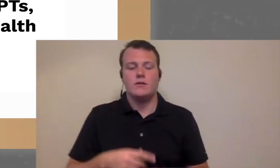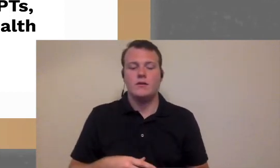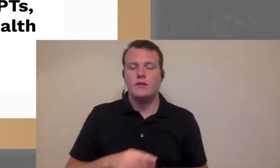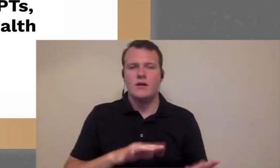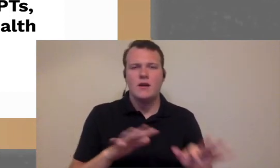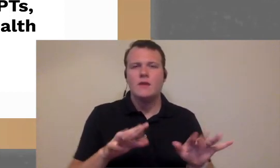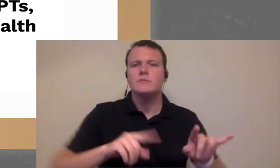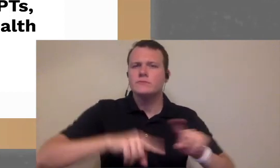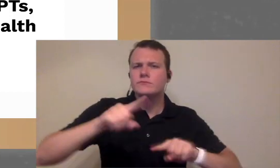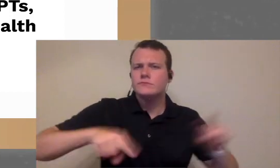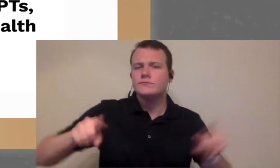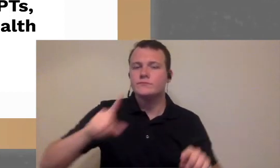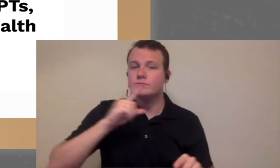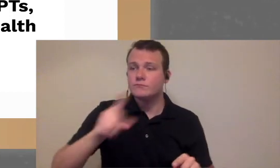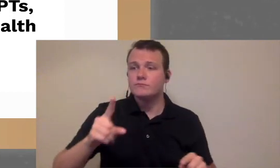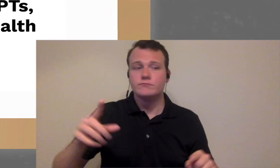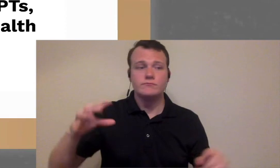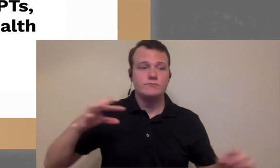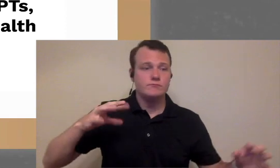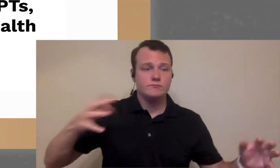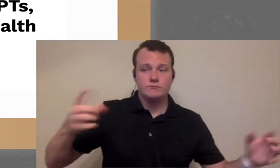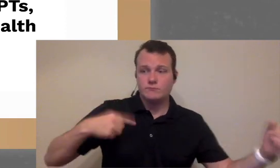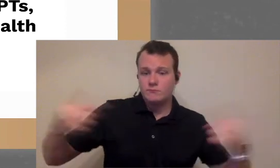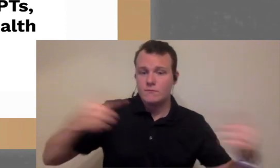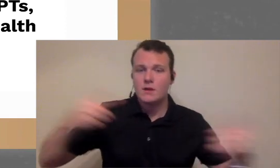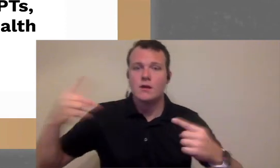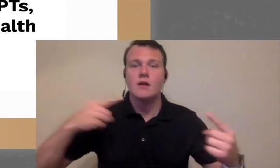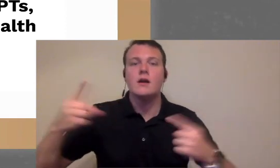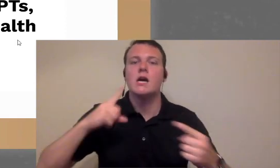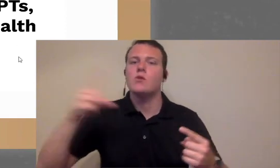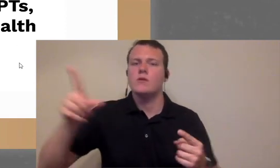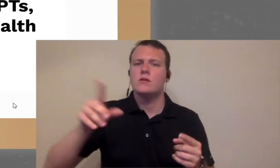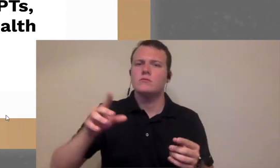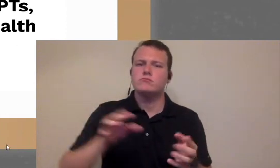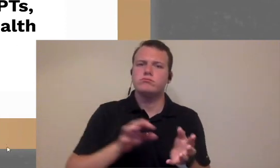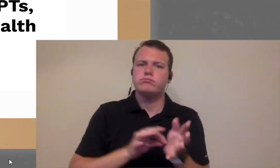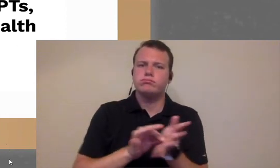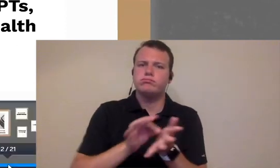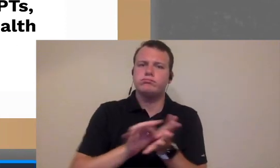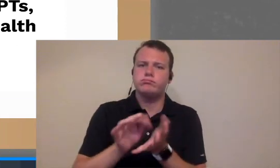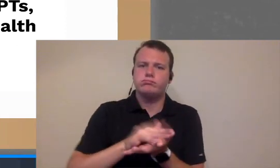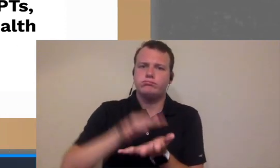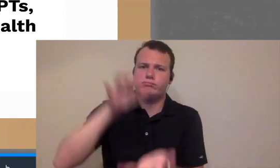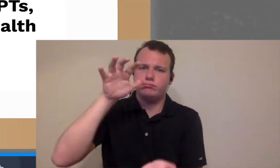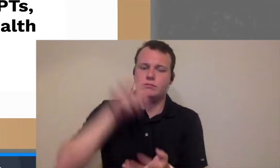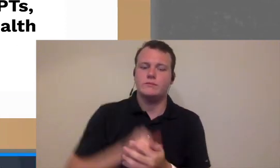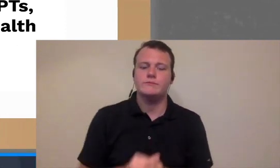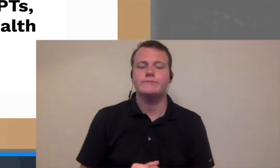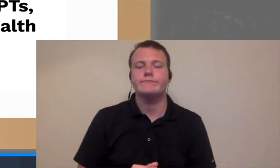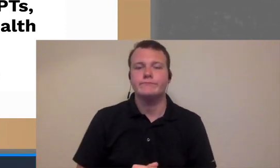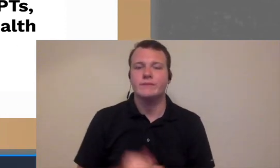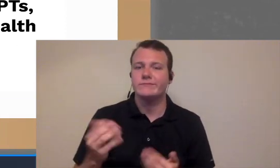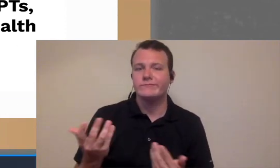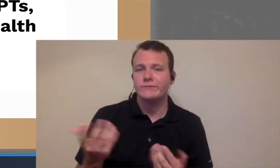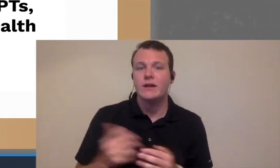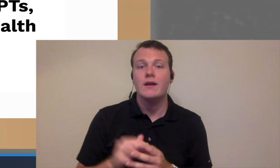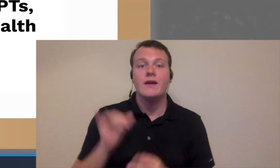fishers give one every six months right but it really starts to add up and so the more you can do to help those patients get you easier and if you can